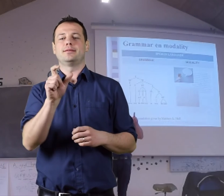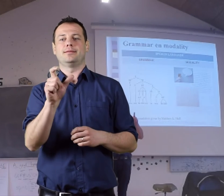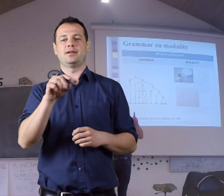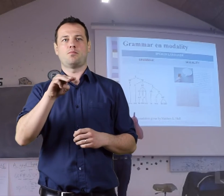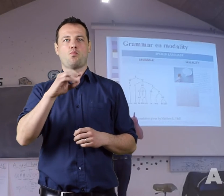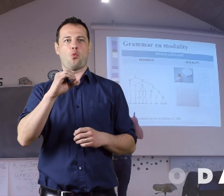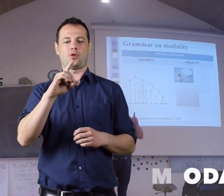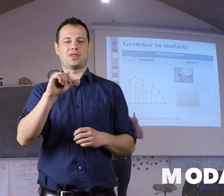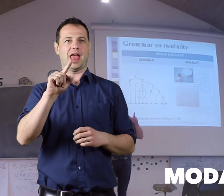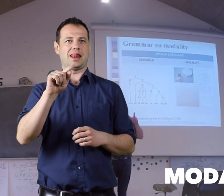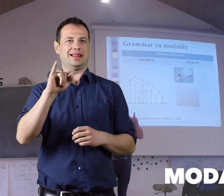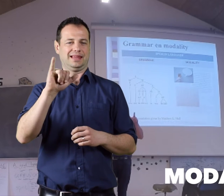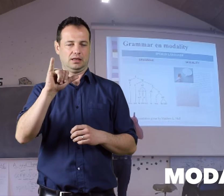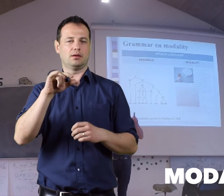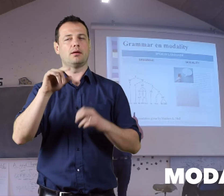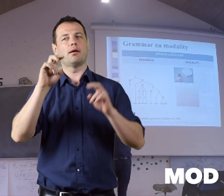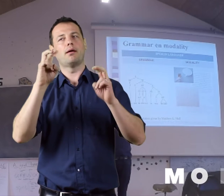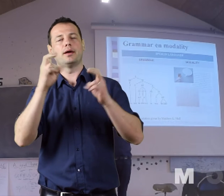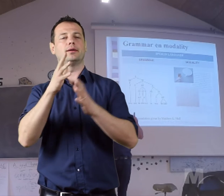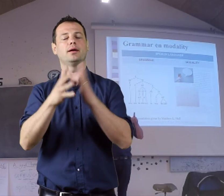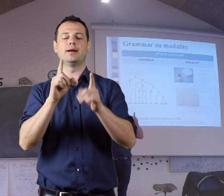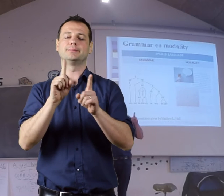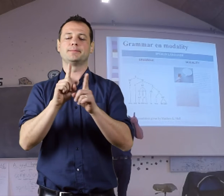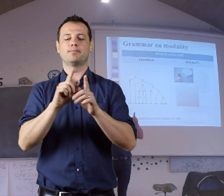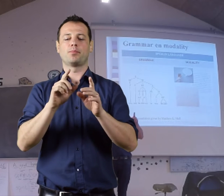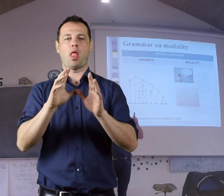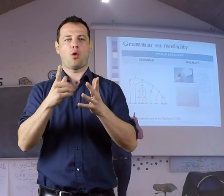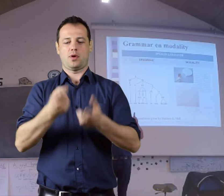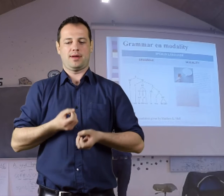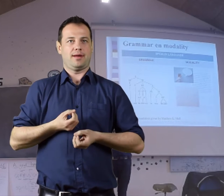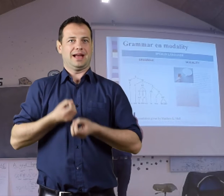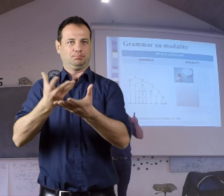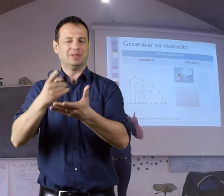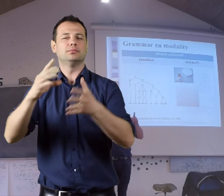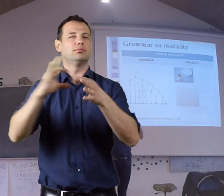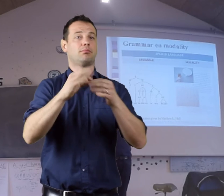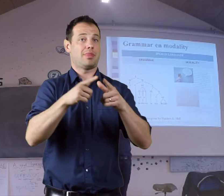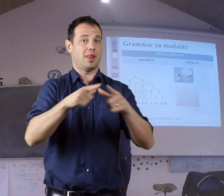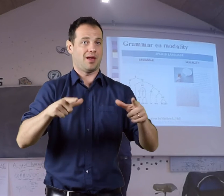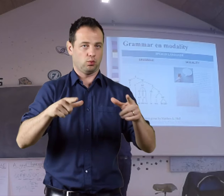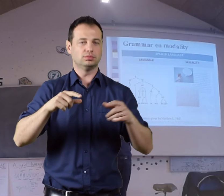The word, modality, is how you express in regard to language.